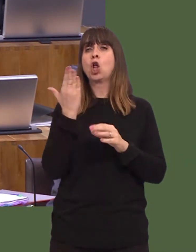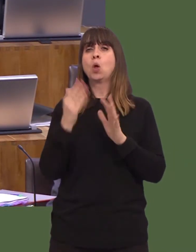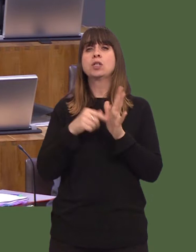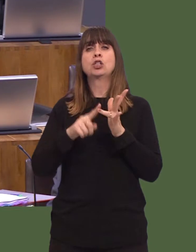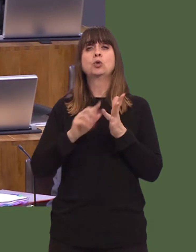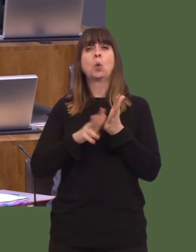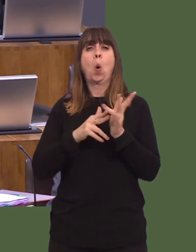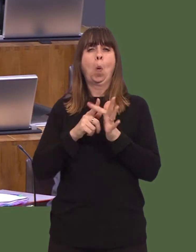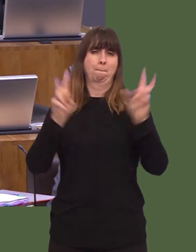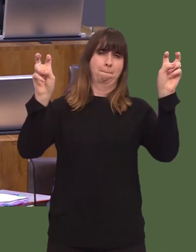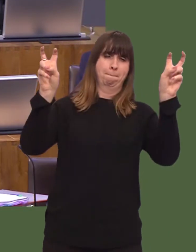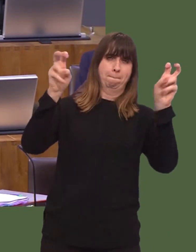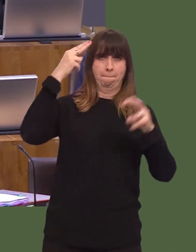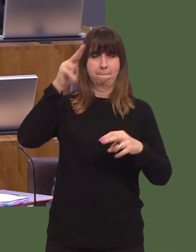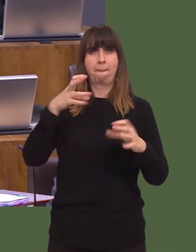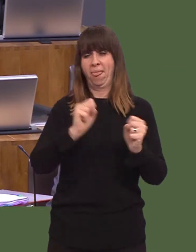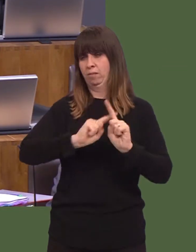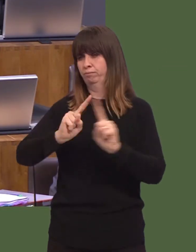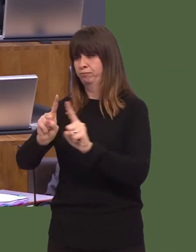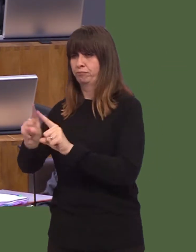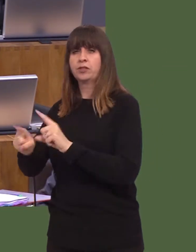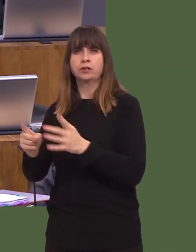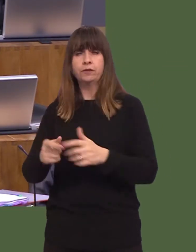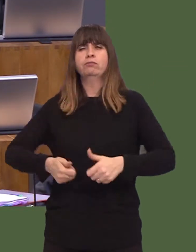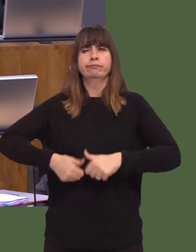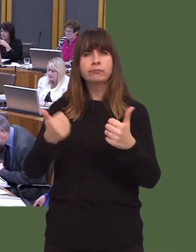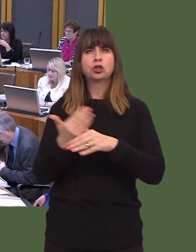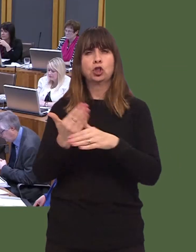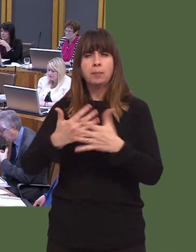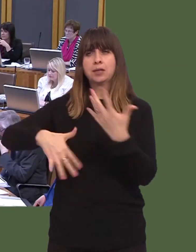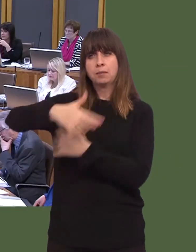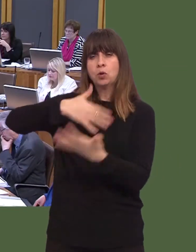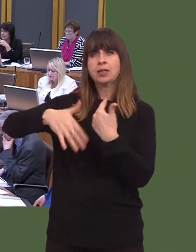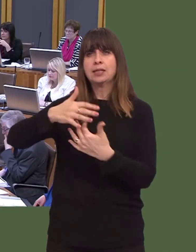with other interventions to support creation of meaningful employment in communities with high levels of joblessness.